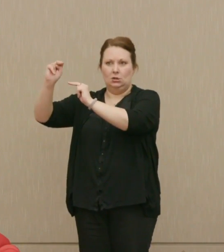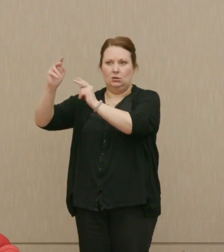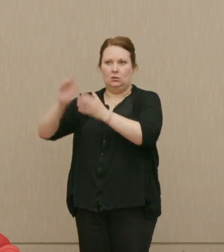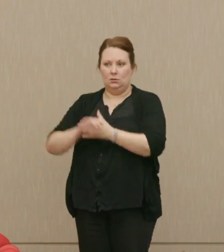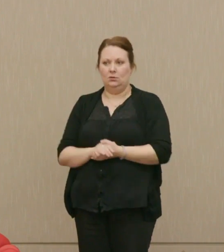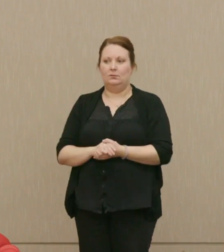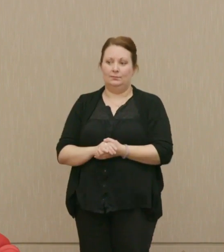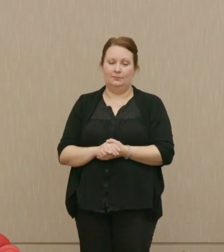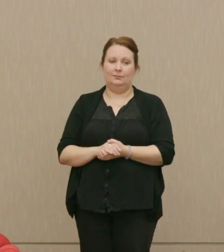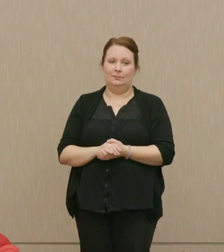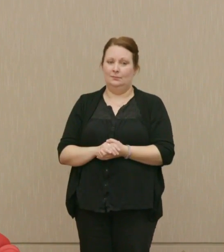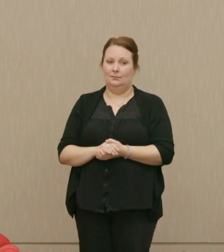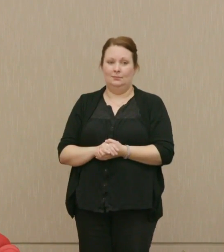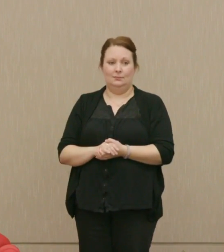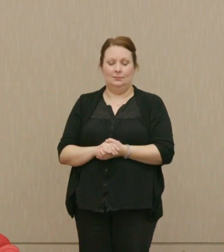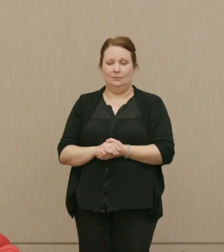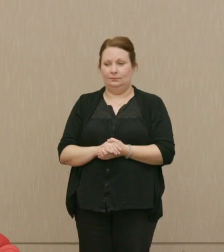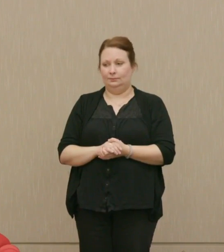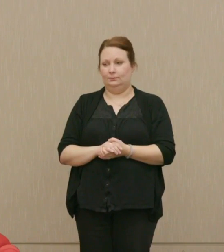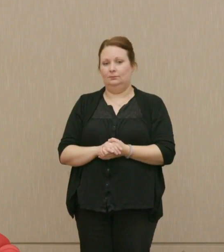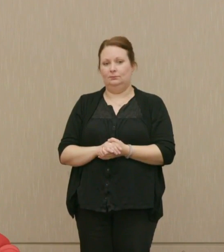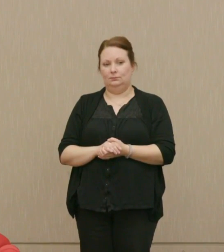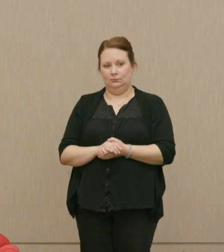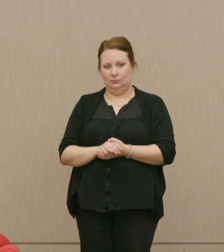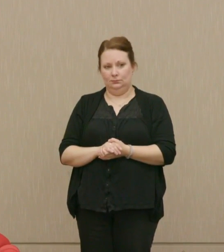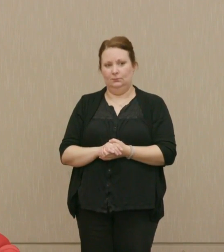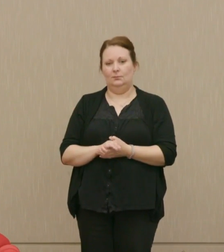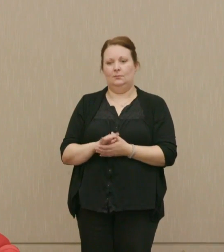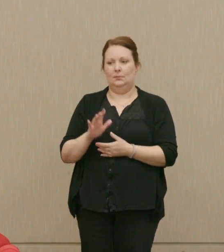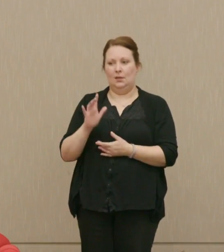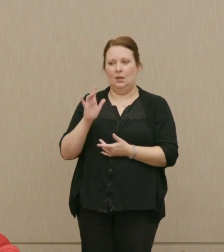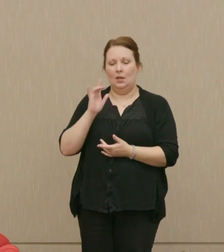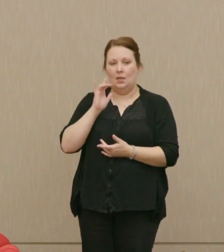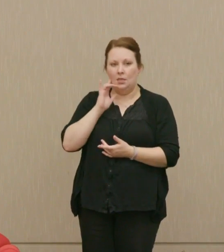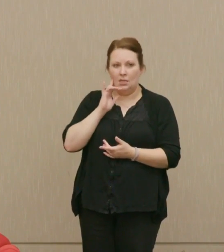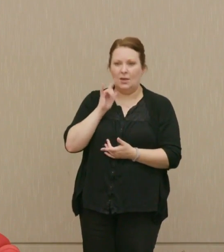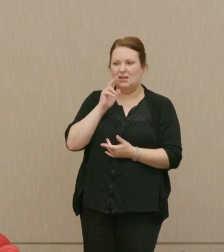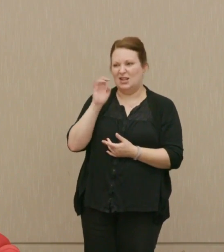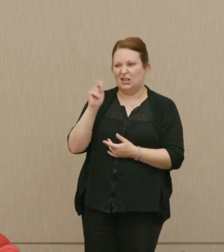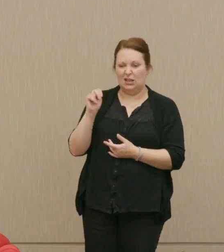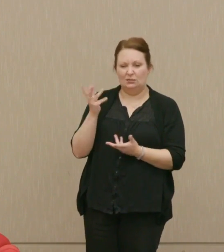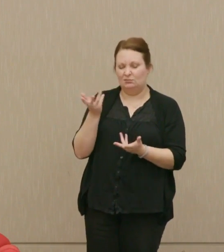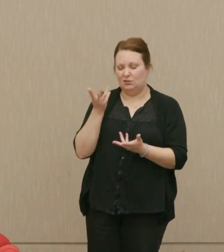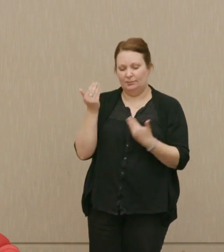That was just in a book by Farrell, I believe his name is, a biography of Nixon, just about